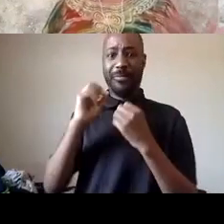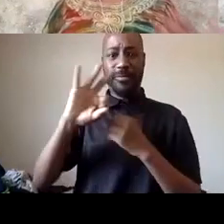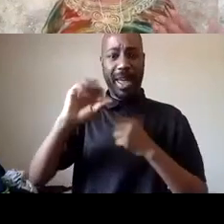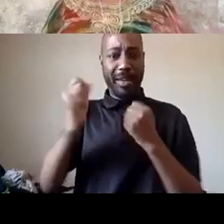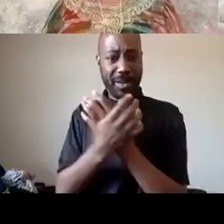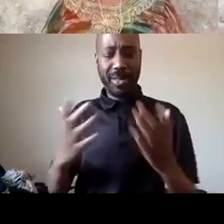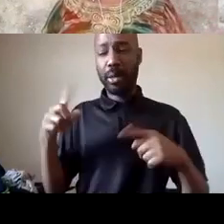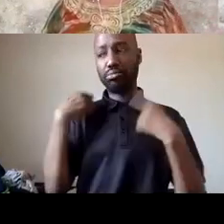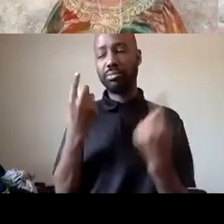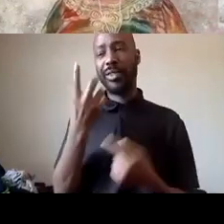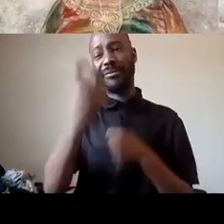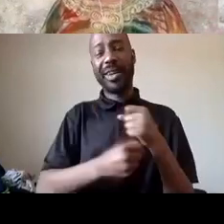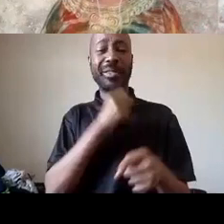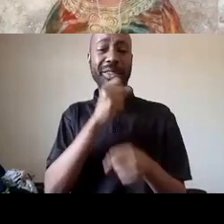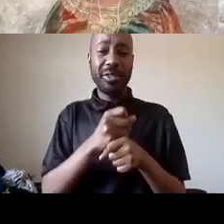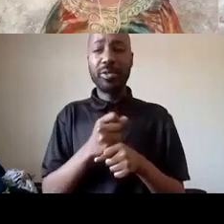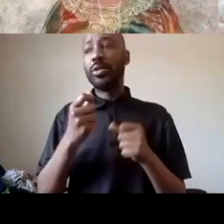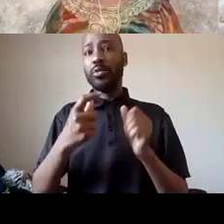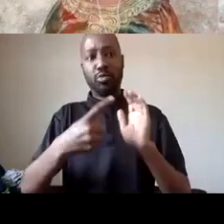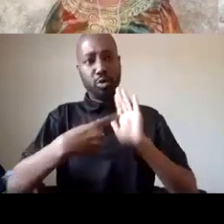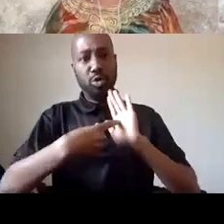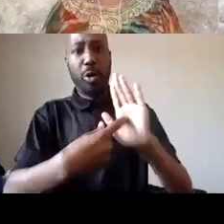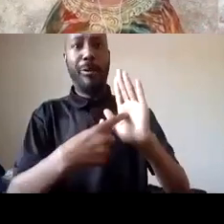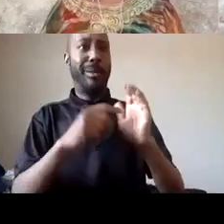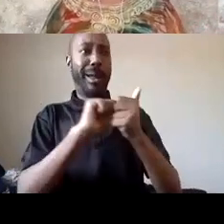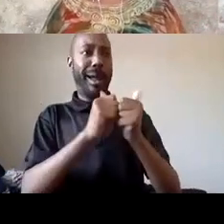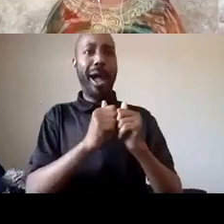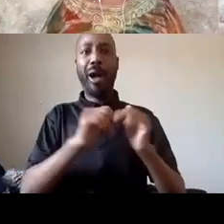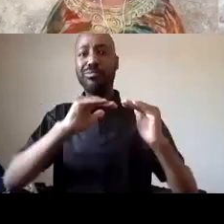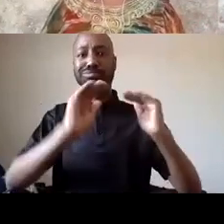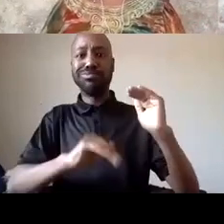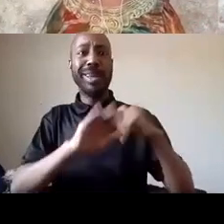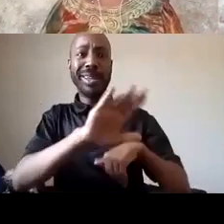underscoring how unjust his budget was and calling for a participatory